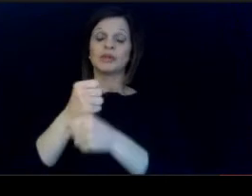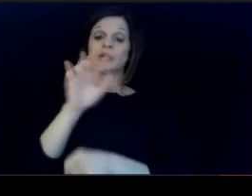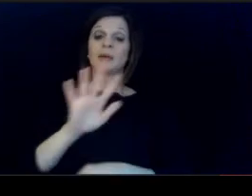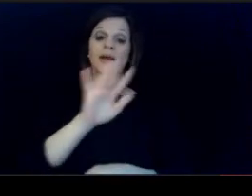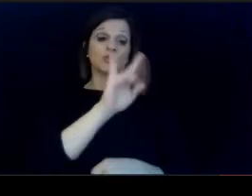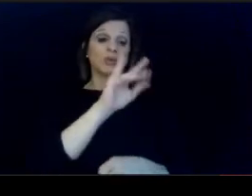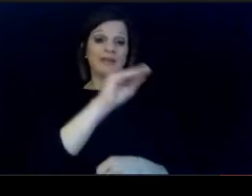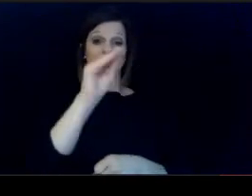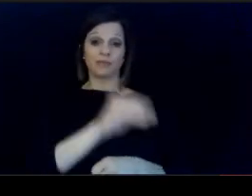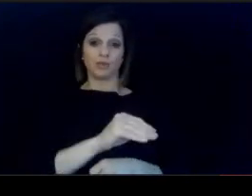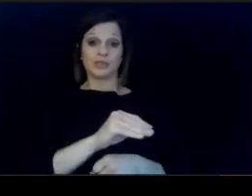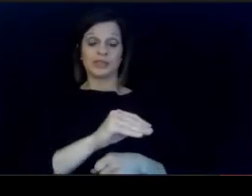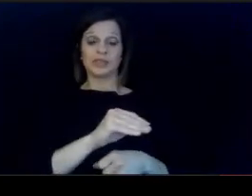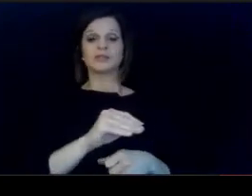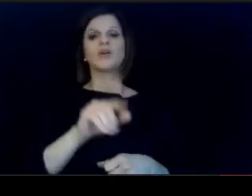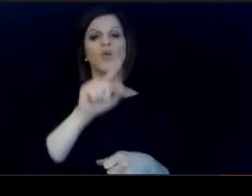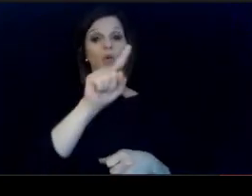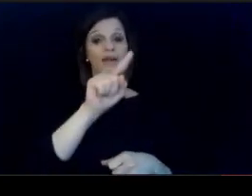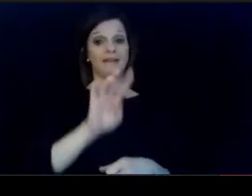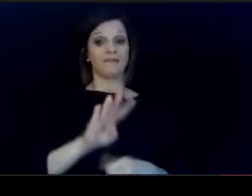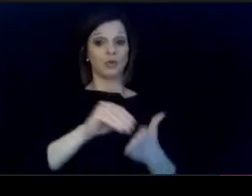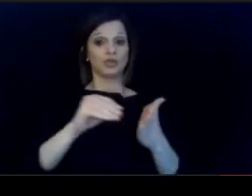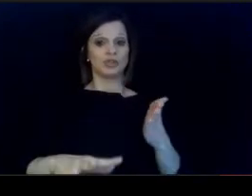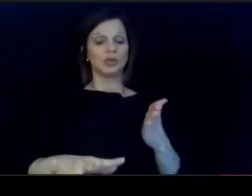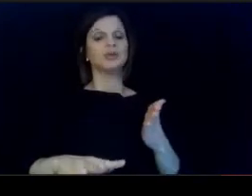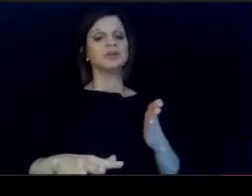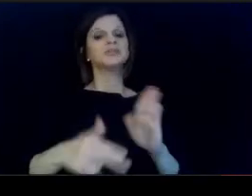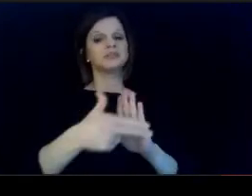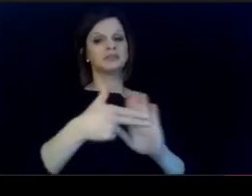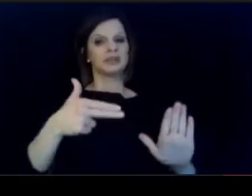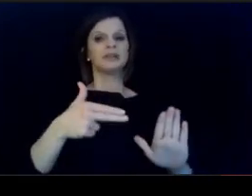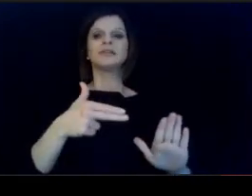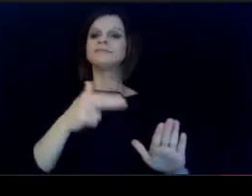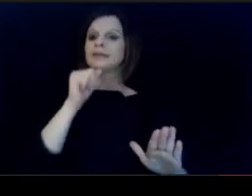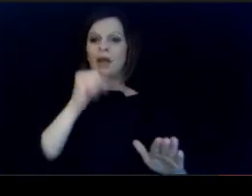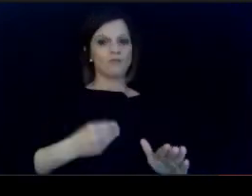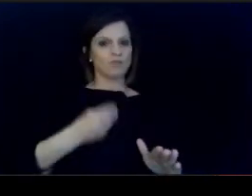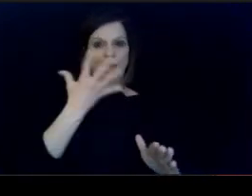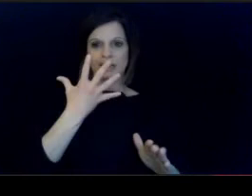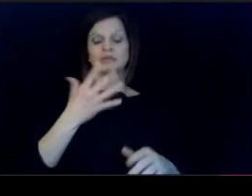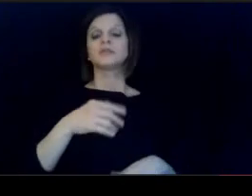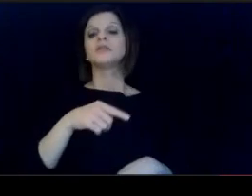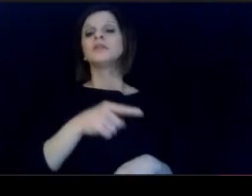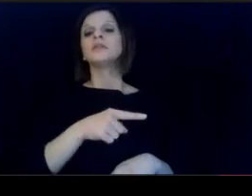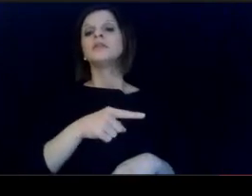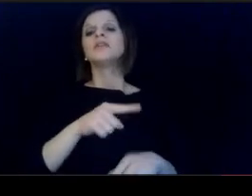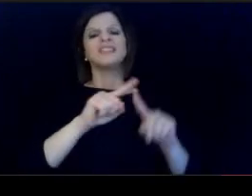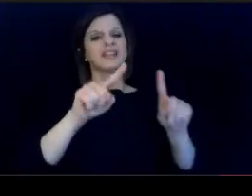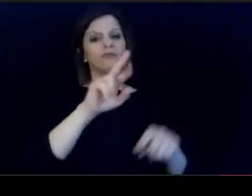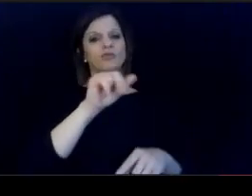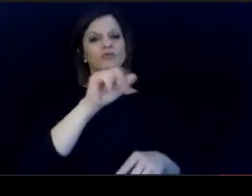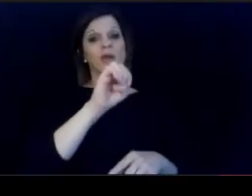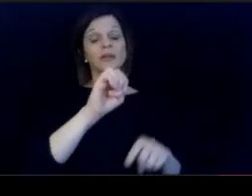of students, one in four students identified. as race other than White, while only 5%.